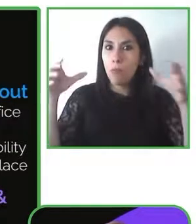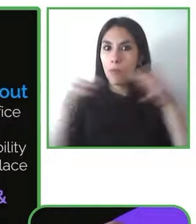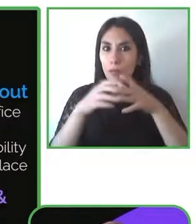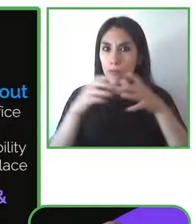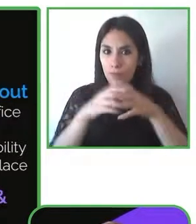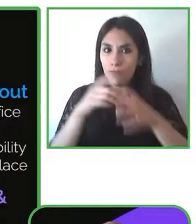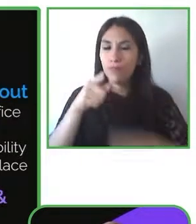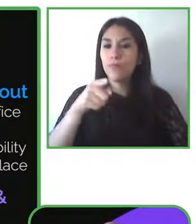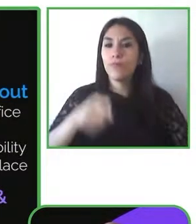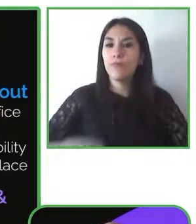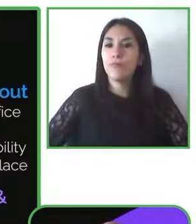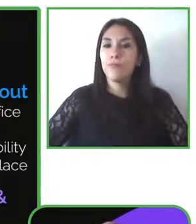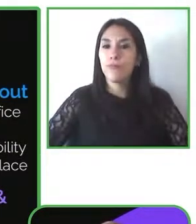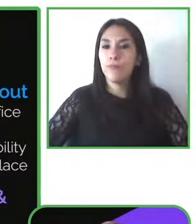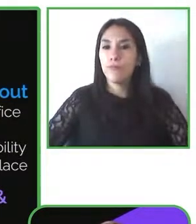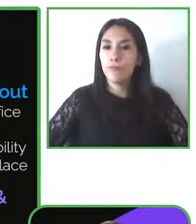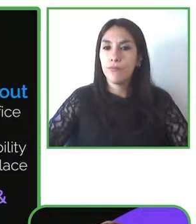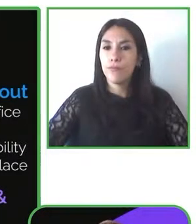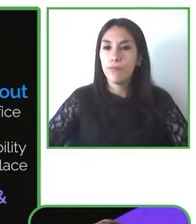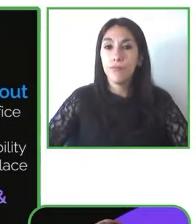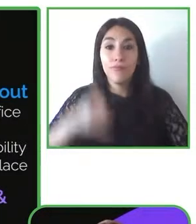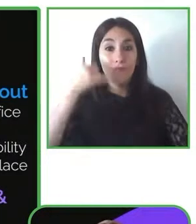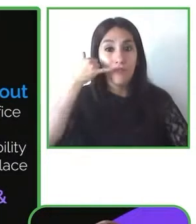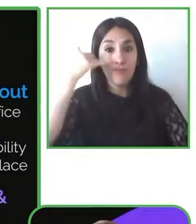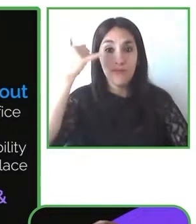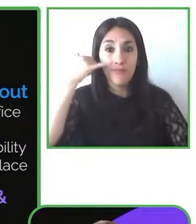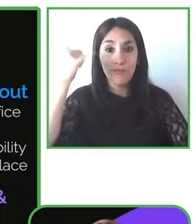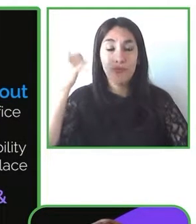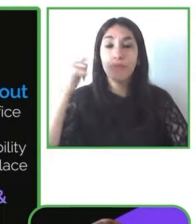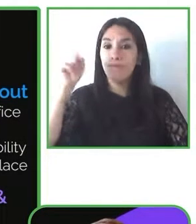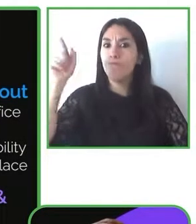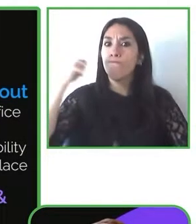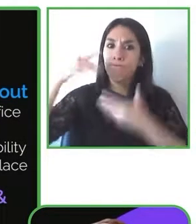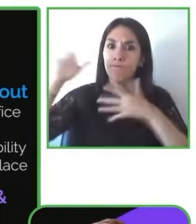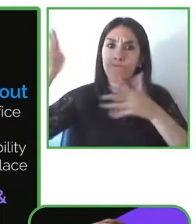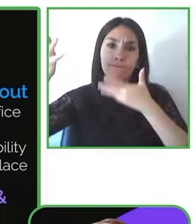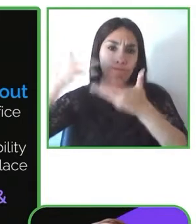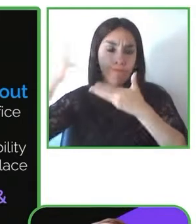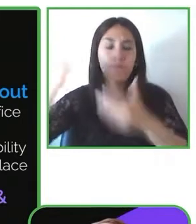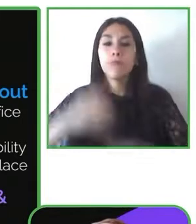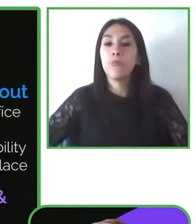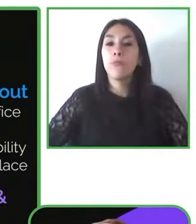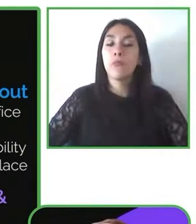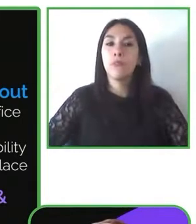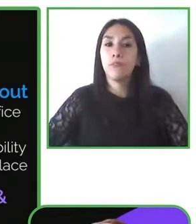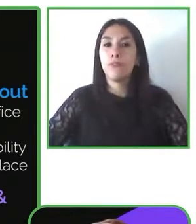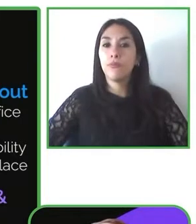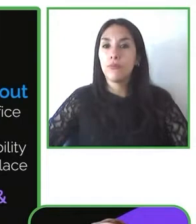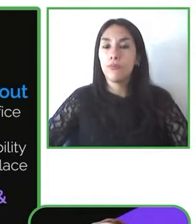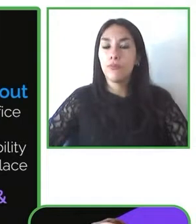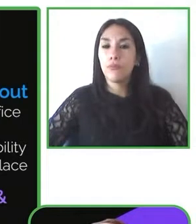we are taking our business partnerships with other leaders on accessibility and inclusion